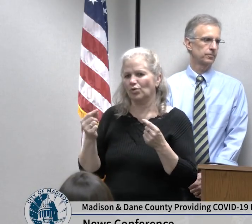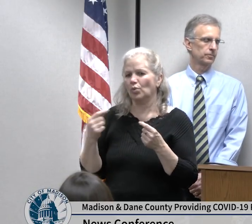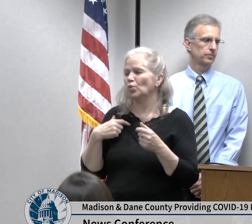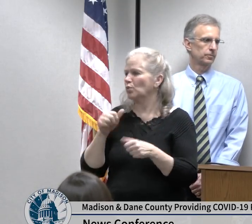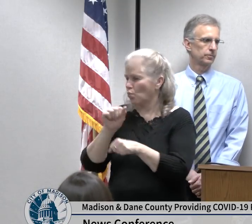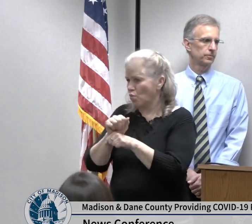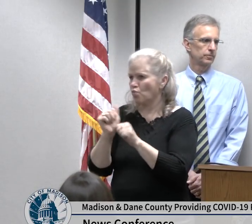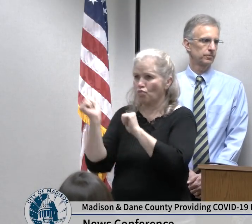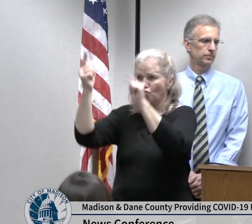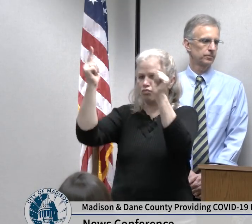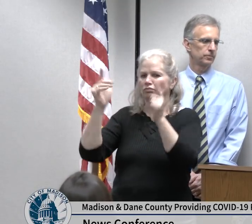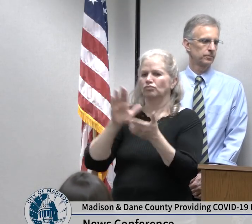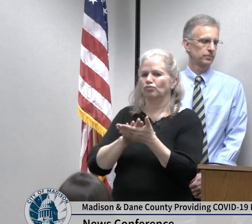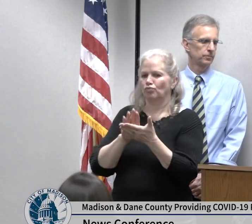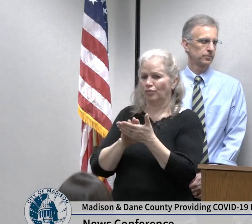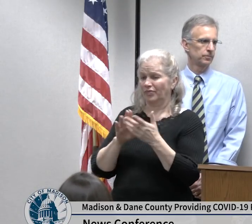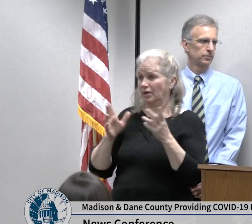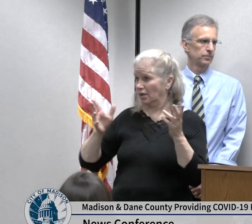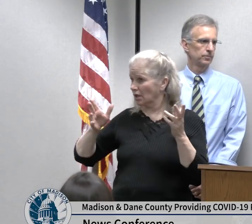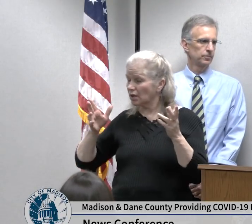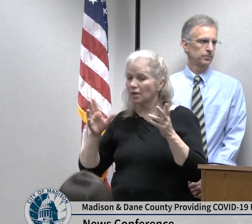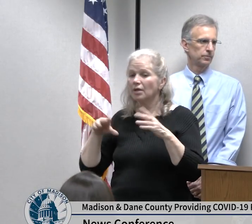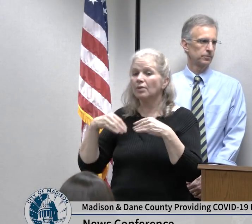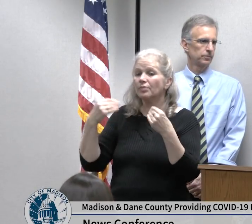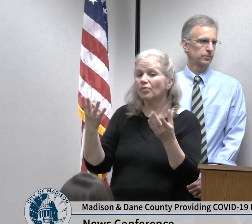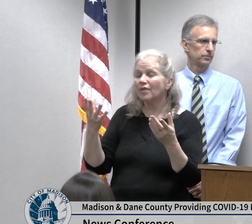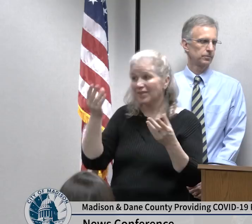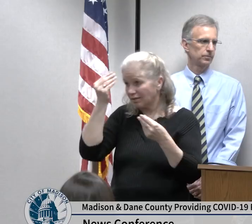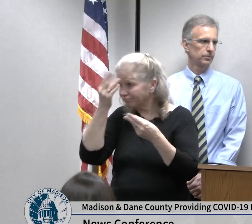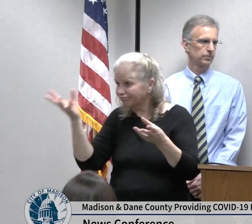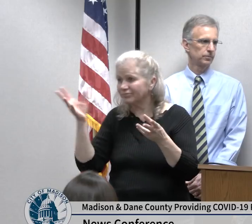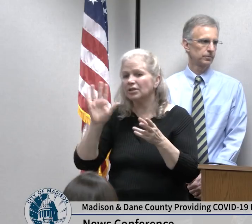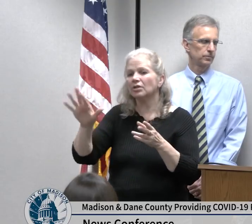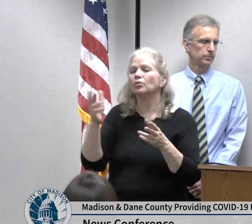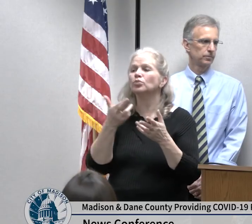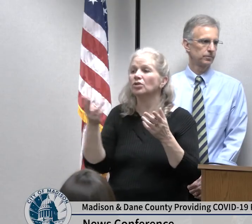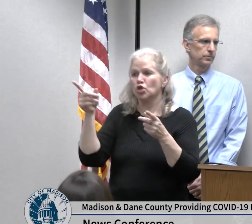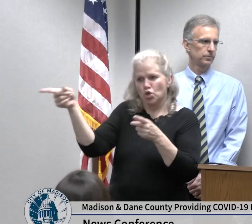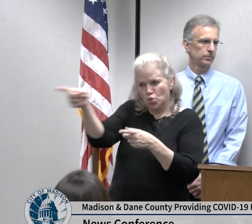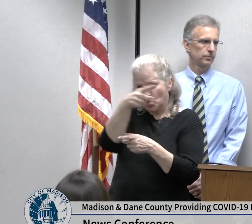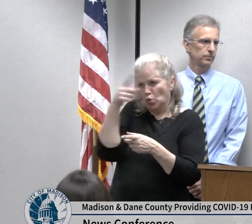with information to support their decision-making MMSD sent out messaging